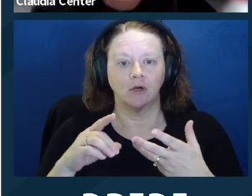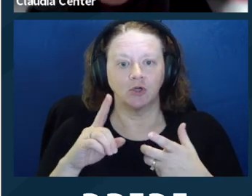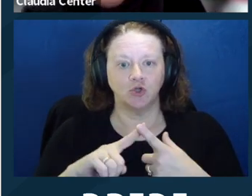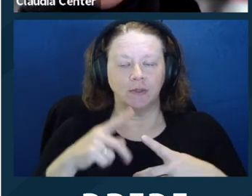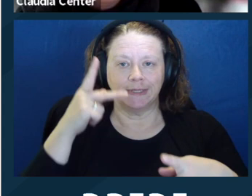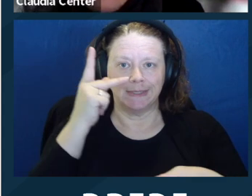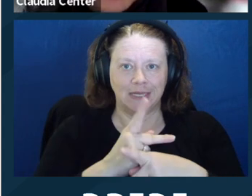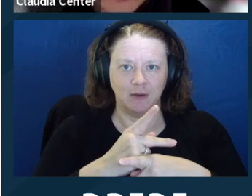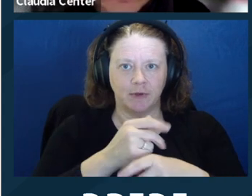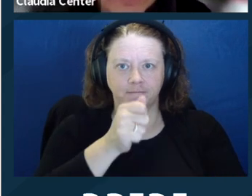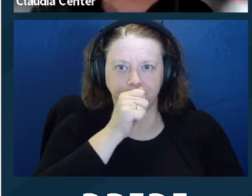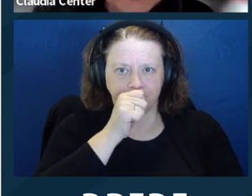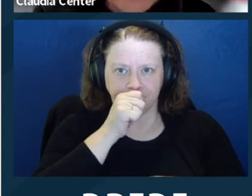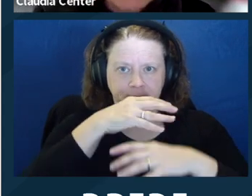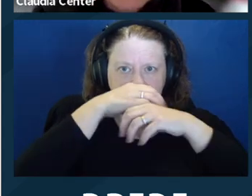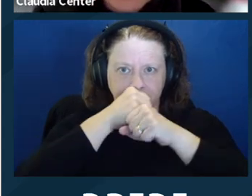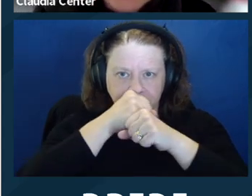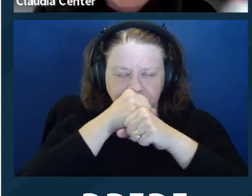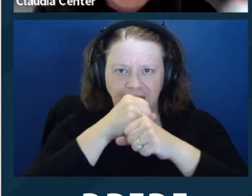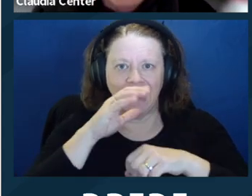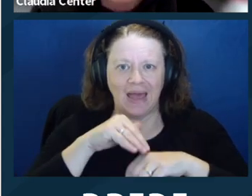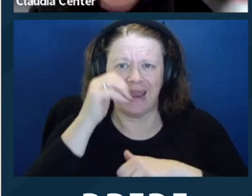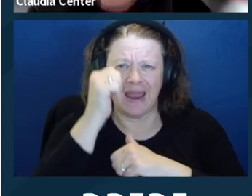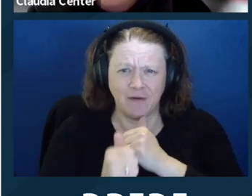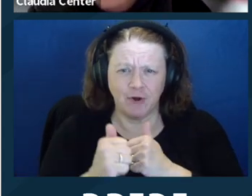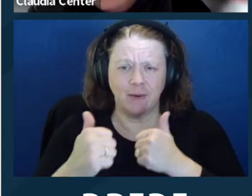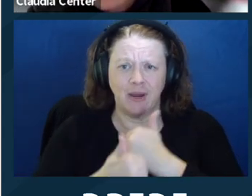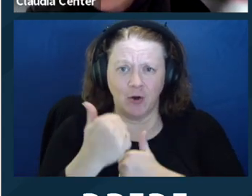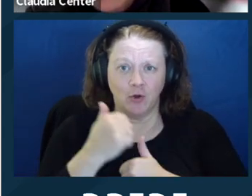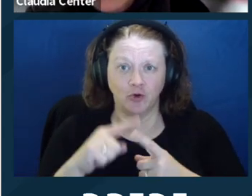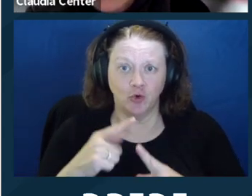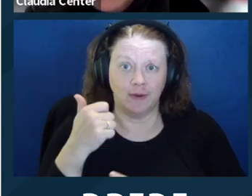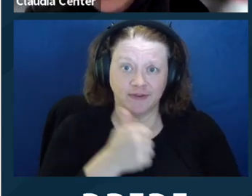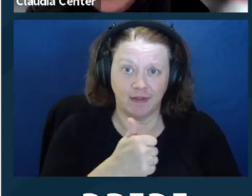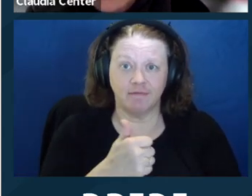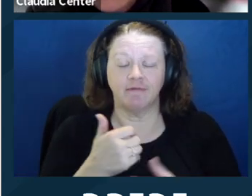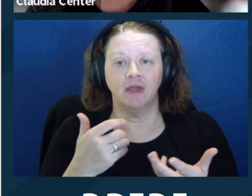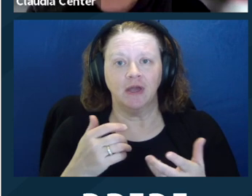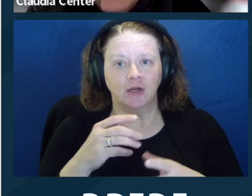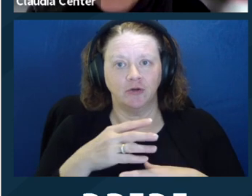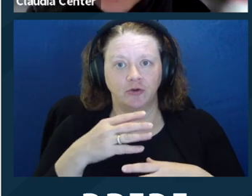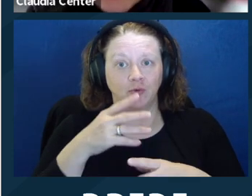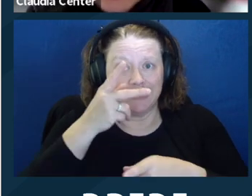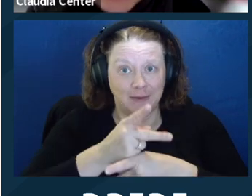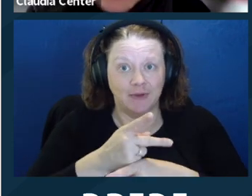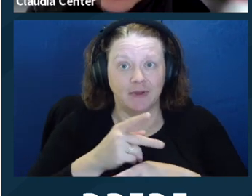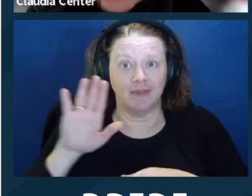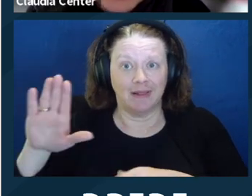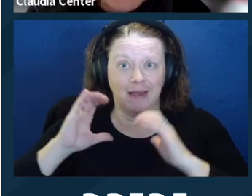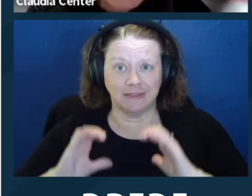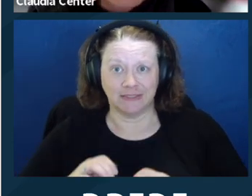the secrets of his or her client. Okay. So that's very ‑‑ every peril to ourselves